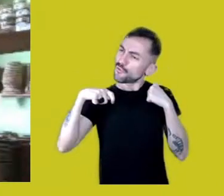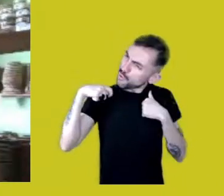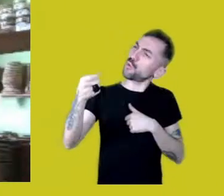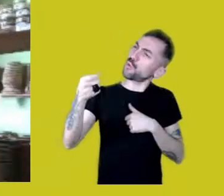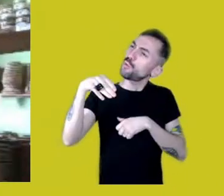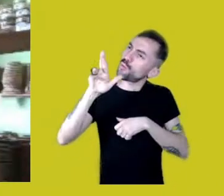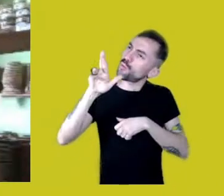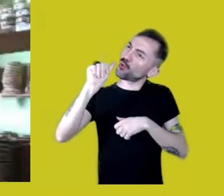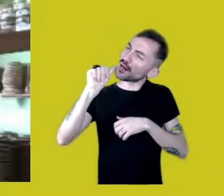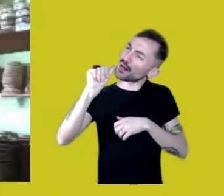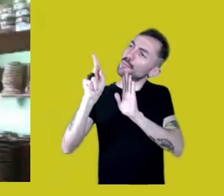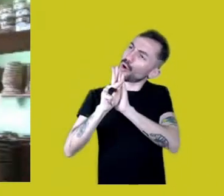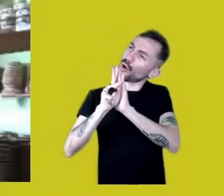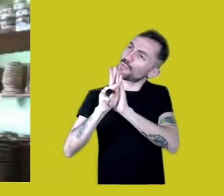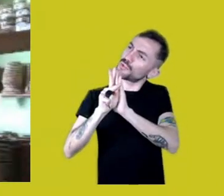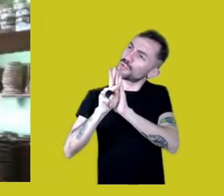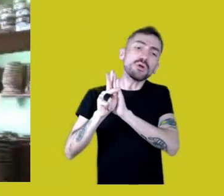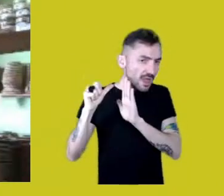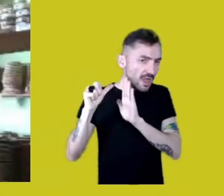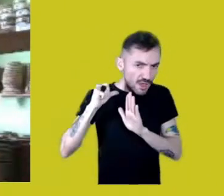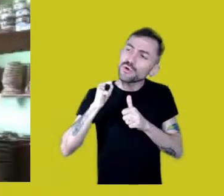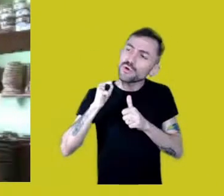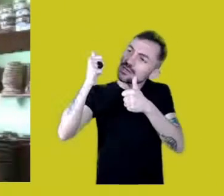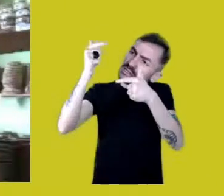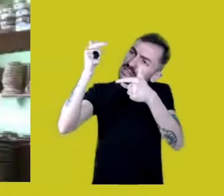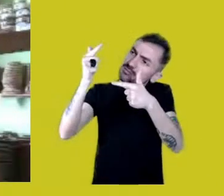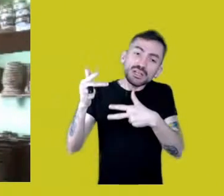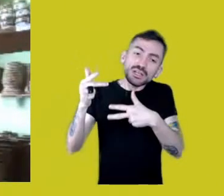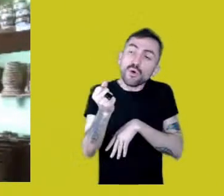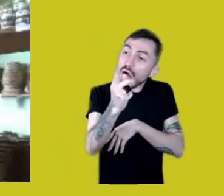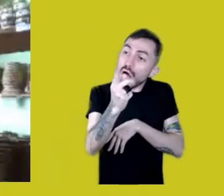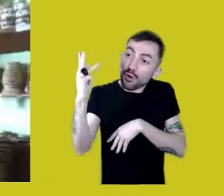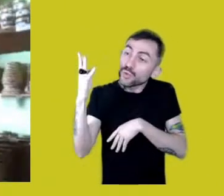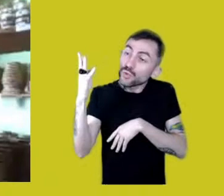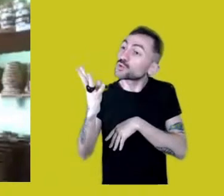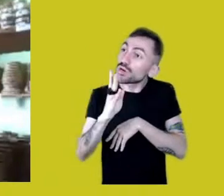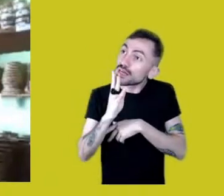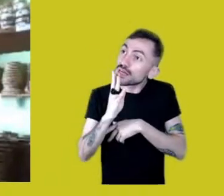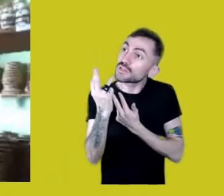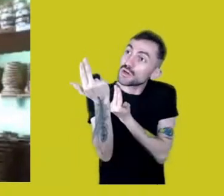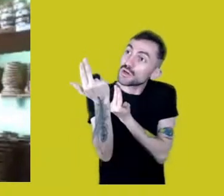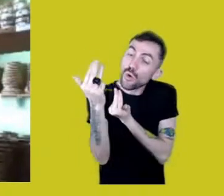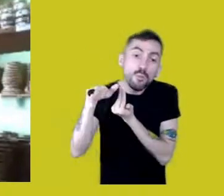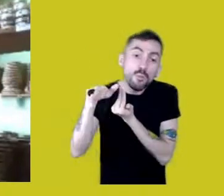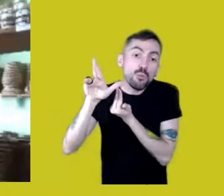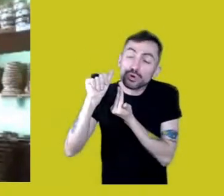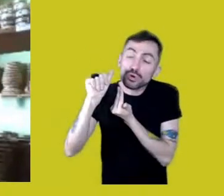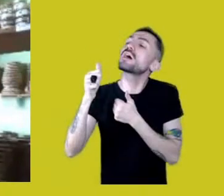And I also explain to people I know that it’s Mura, and why it’s Mura.